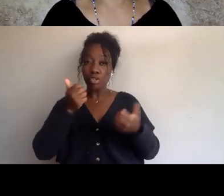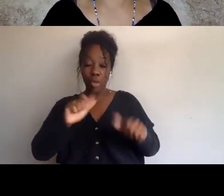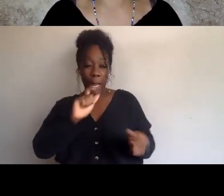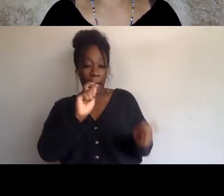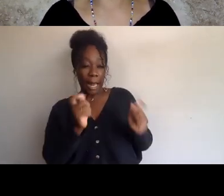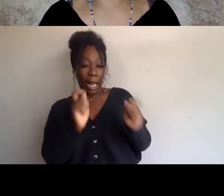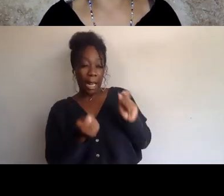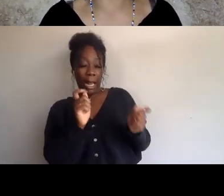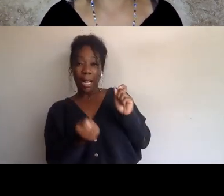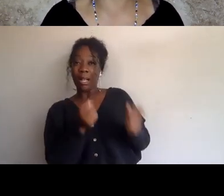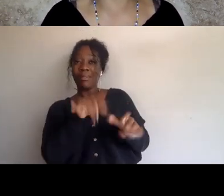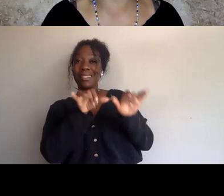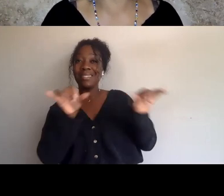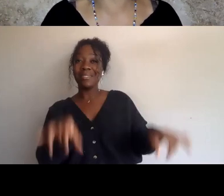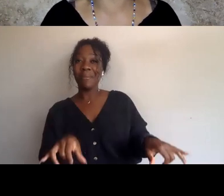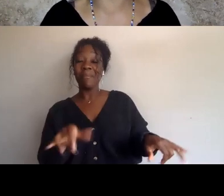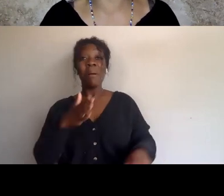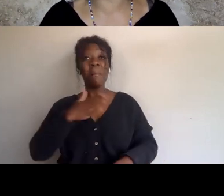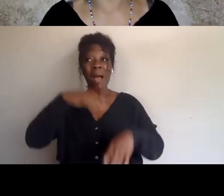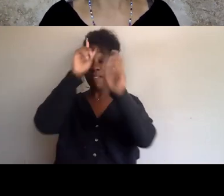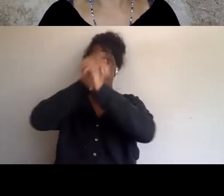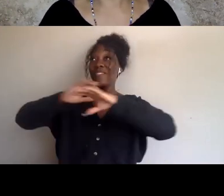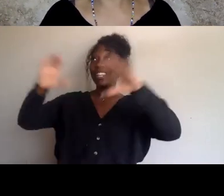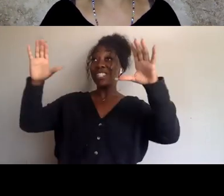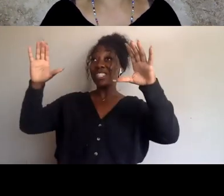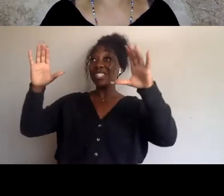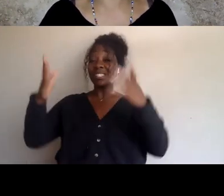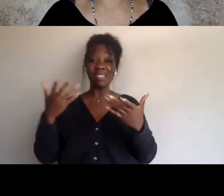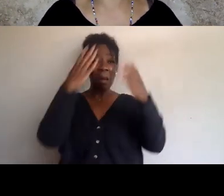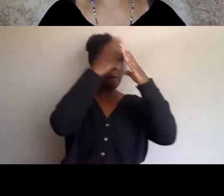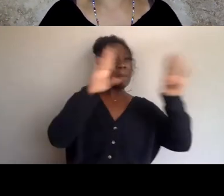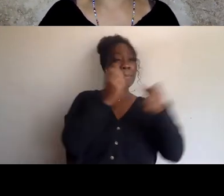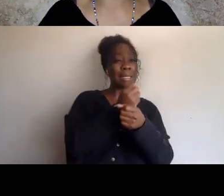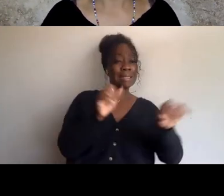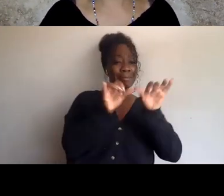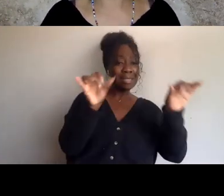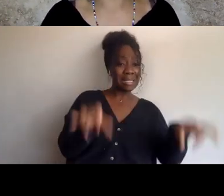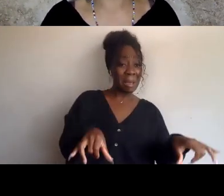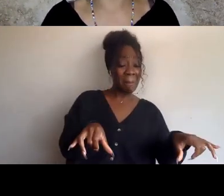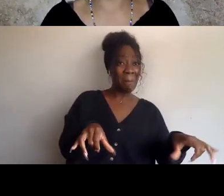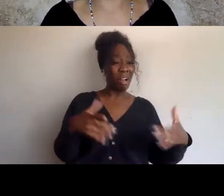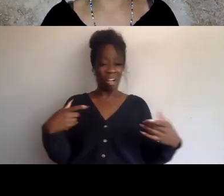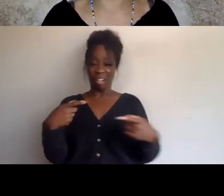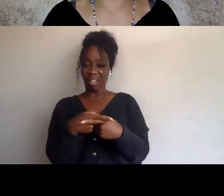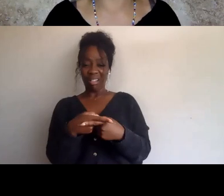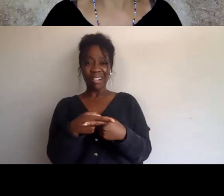and then except the public safety system that we have, I can't have a vision and then accept the healthcare system that we have,